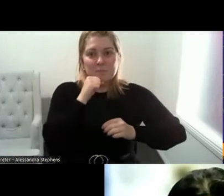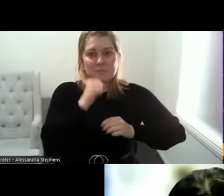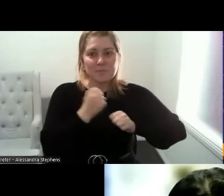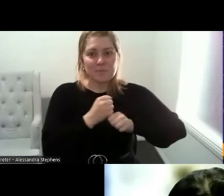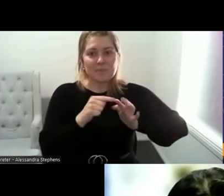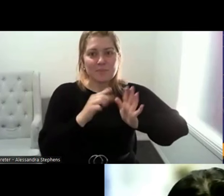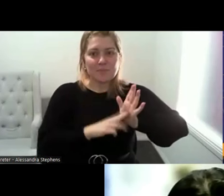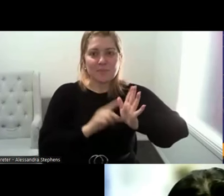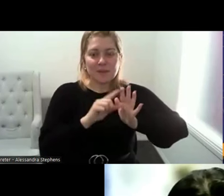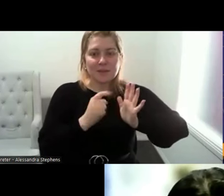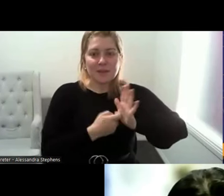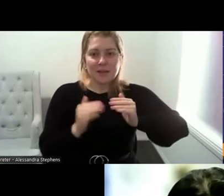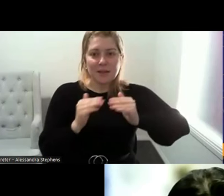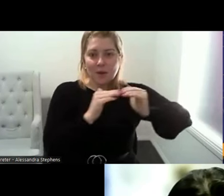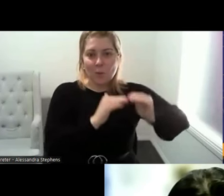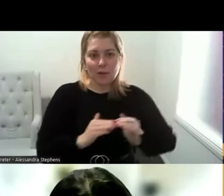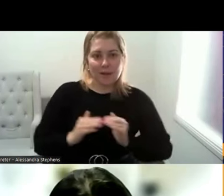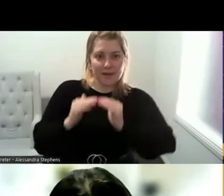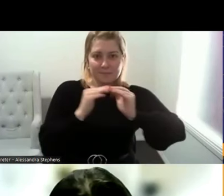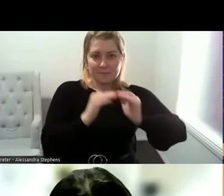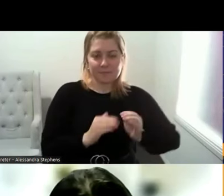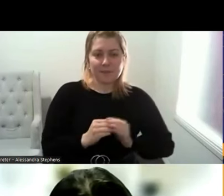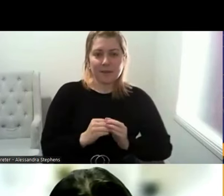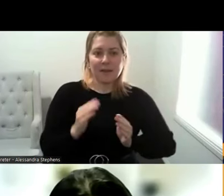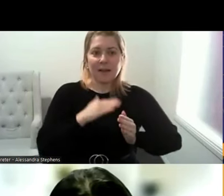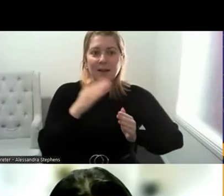Thank you. And last but not least, we have Rhiannon Jennings.